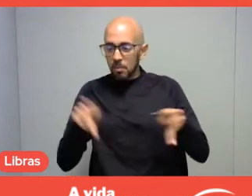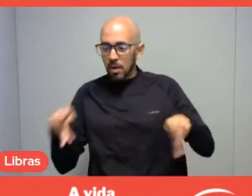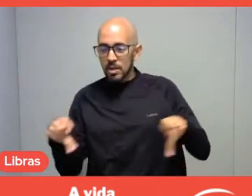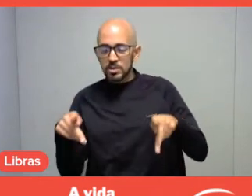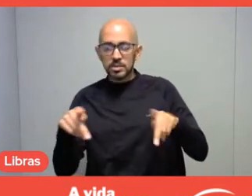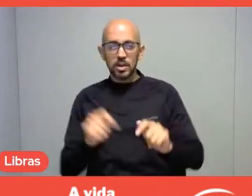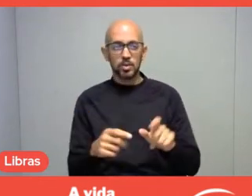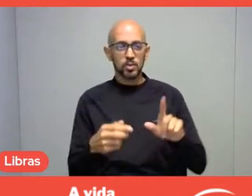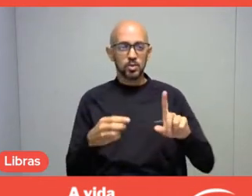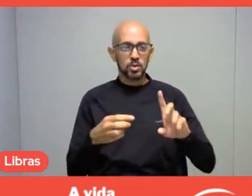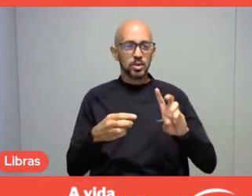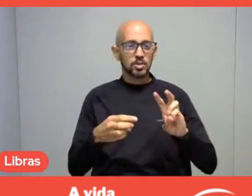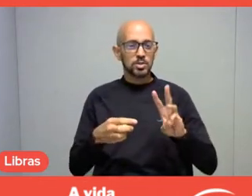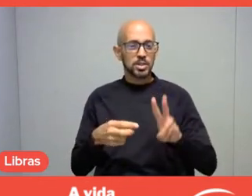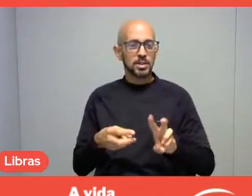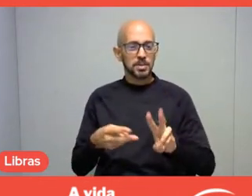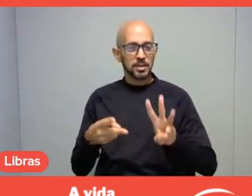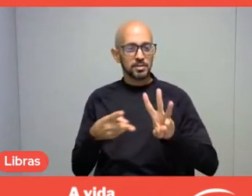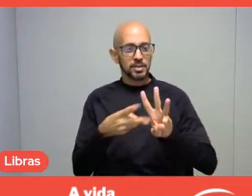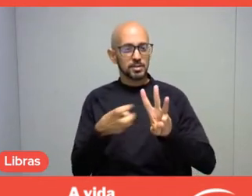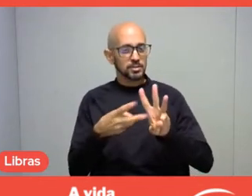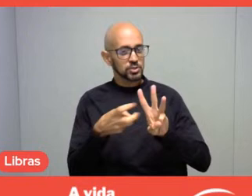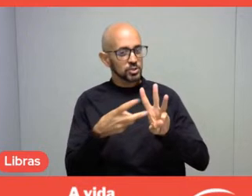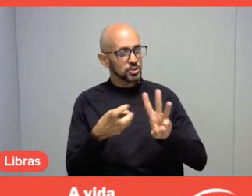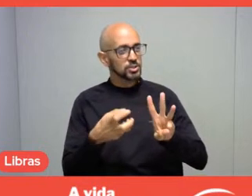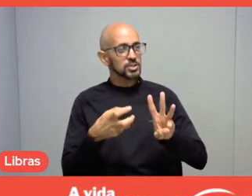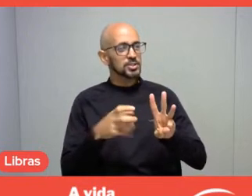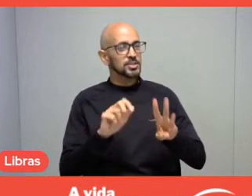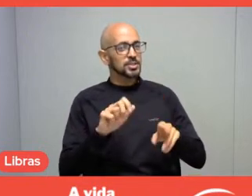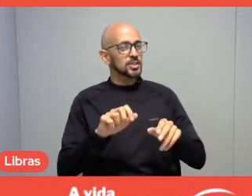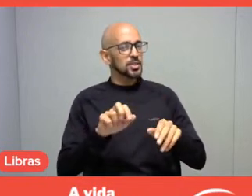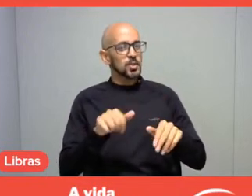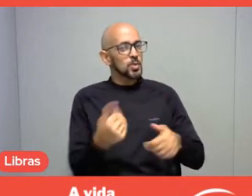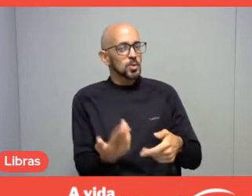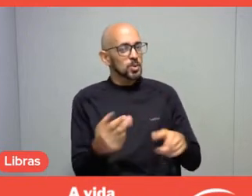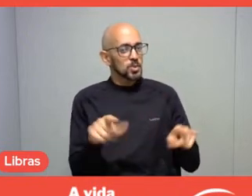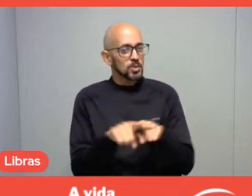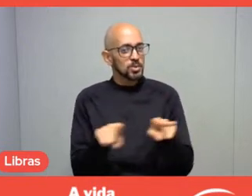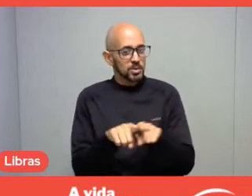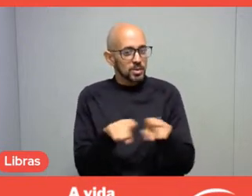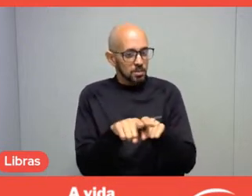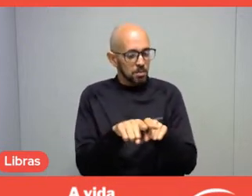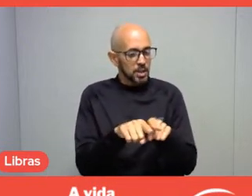some ethnic groups and some indigenous territories,